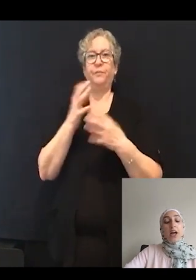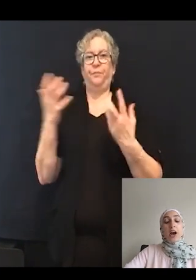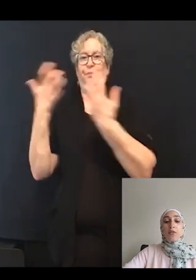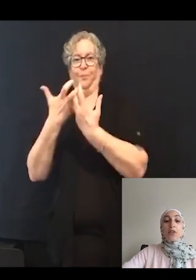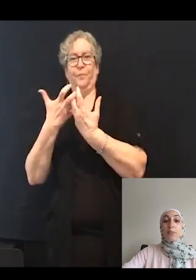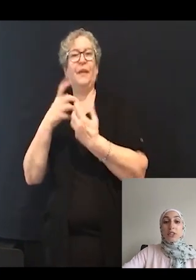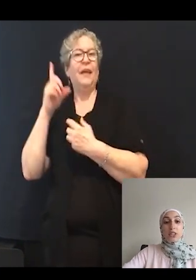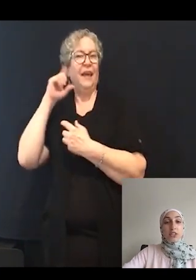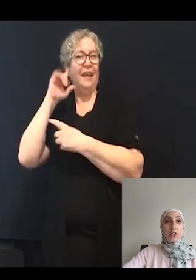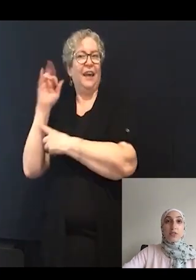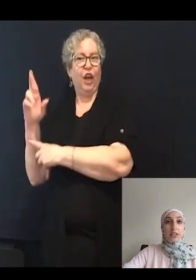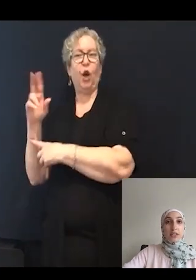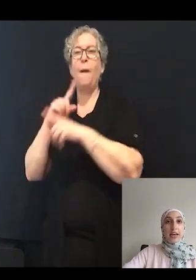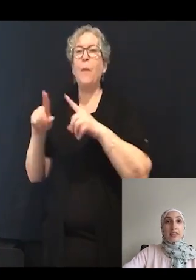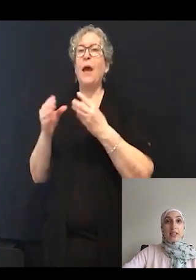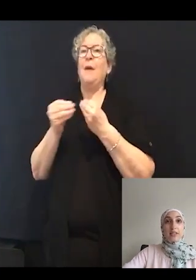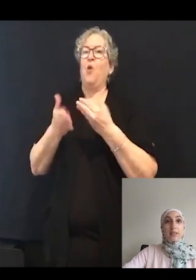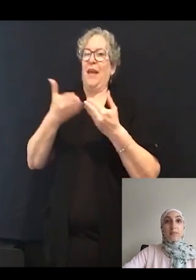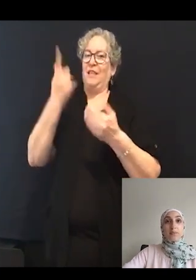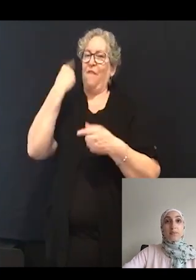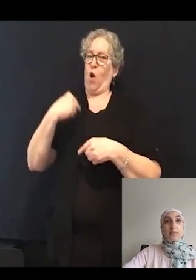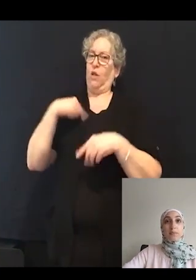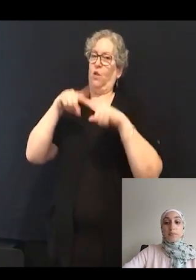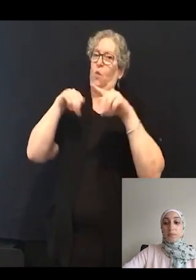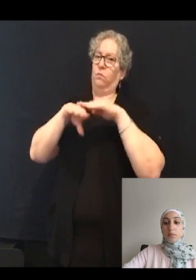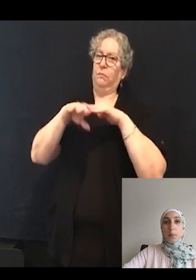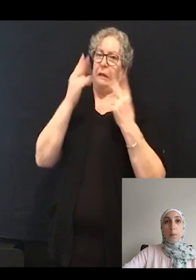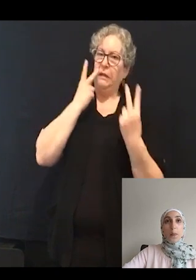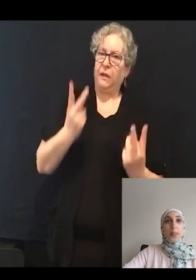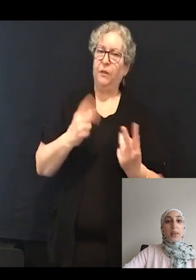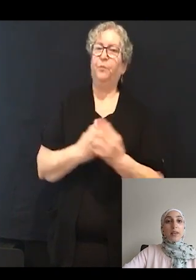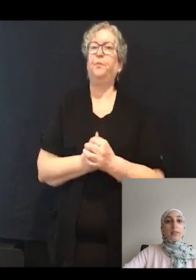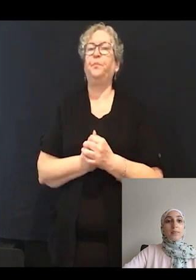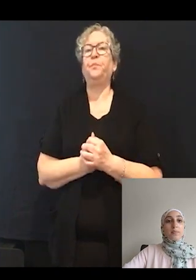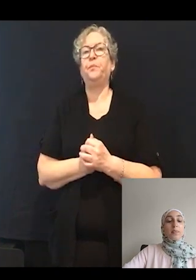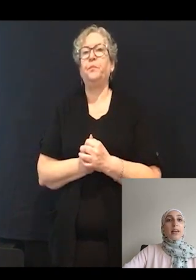However, they're much easier for us to access.